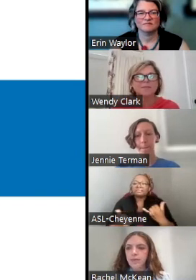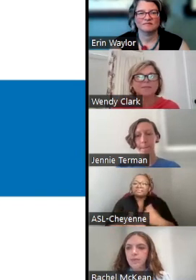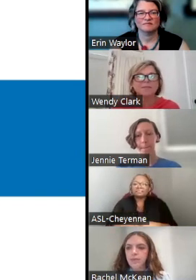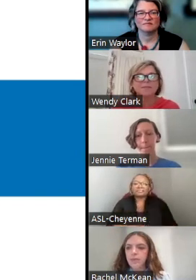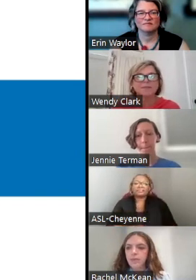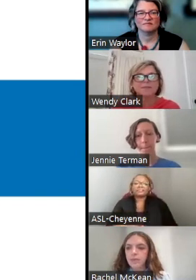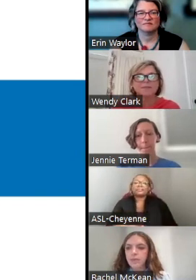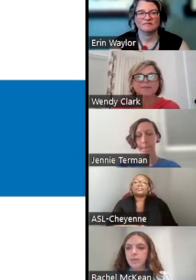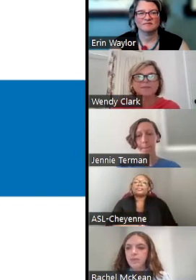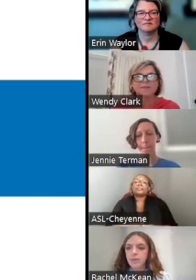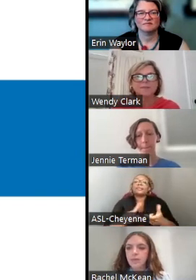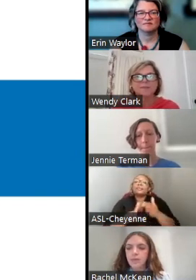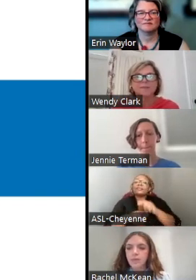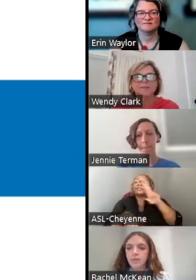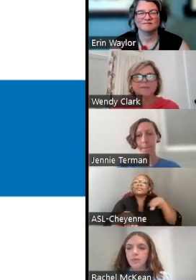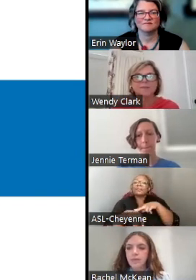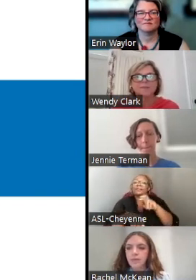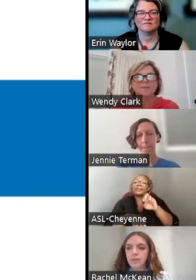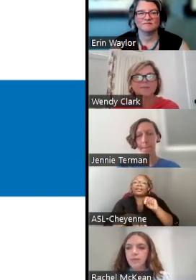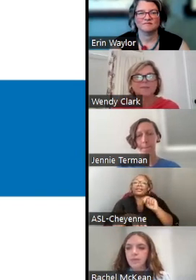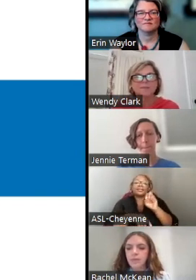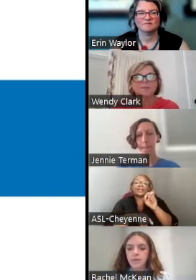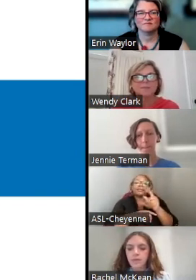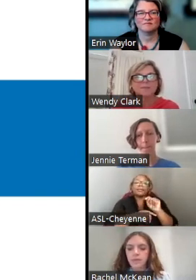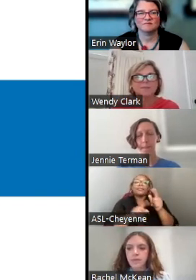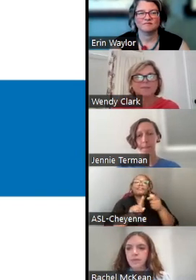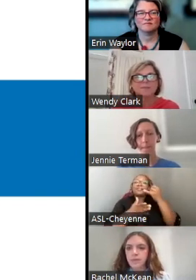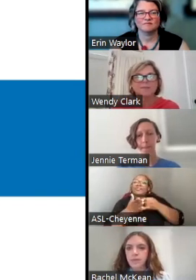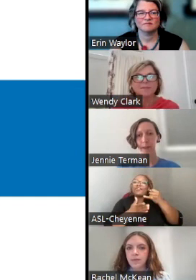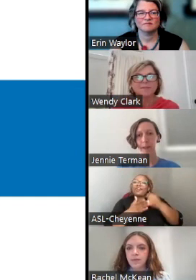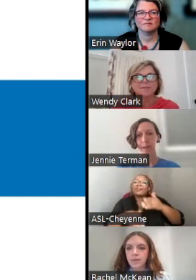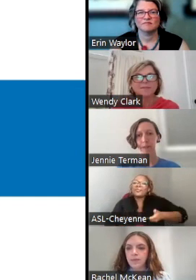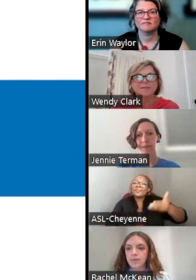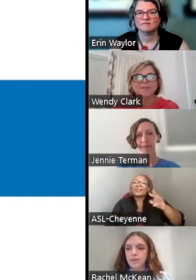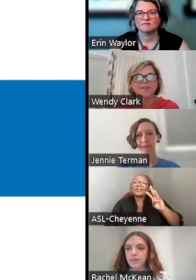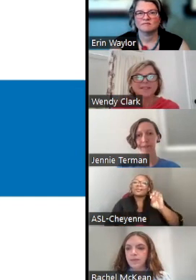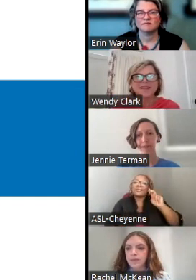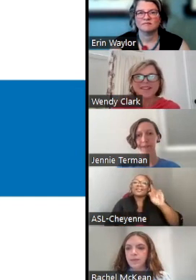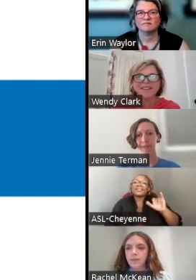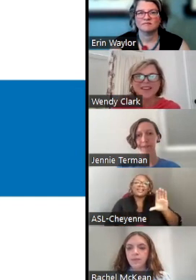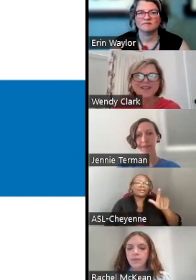DEAR FRIENDS, FROM THE NATIONAL ENDOWMENT FOR THE ARTS, PLEASE WELCOME WENDY CLARK.